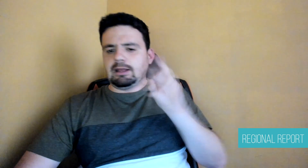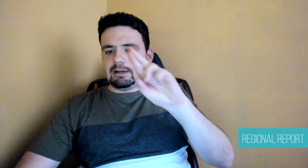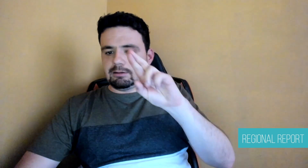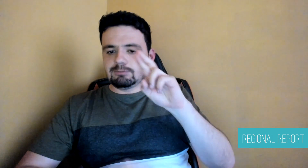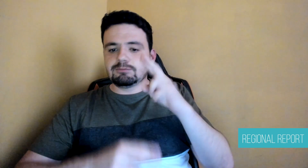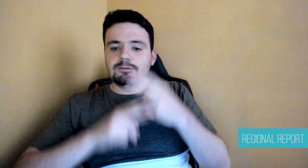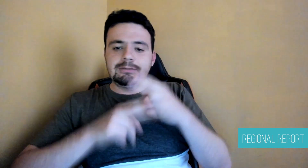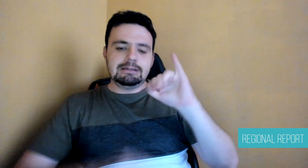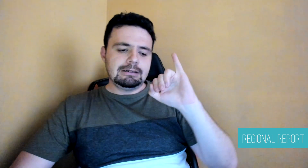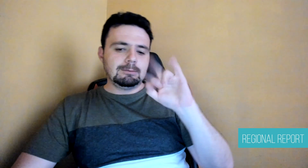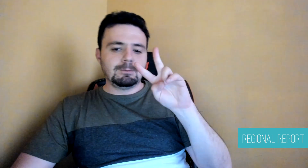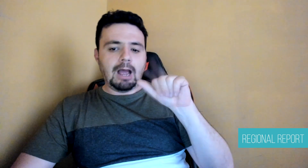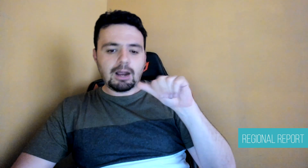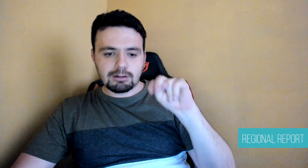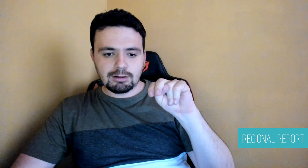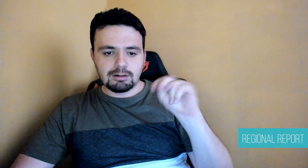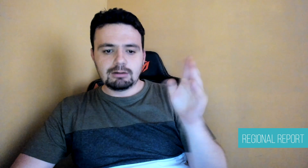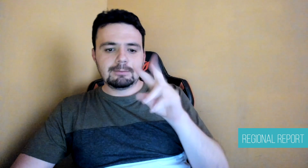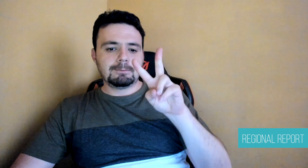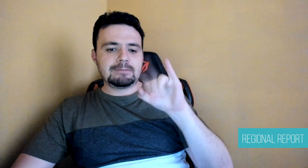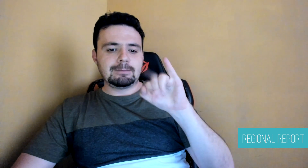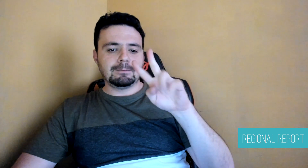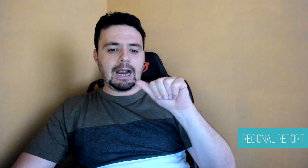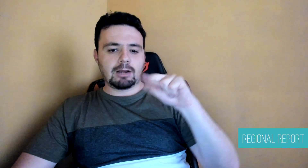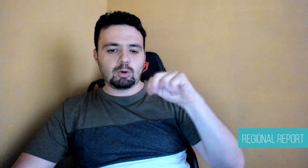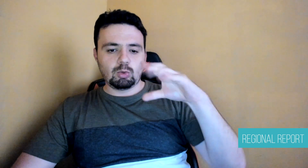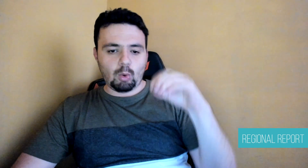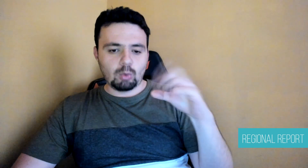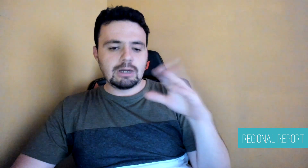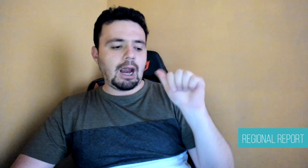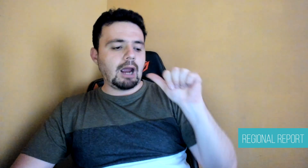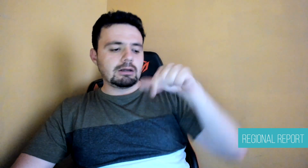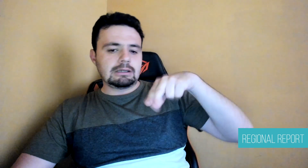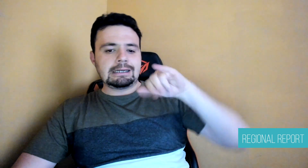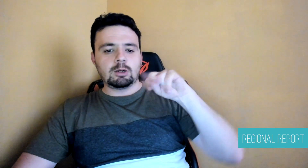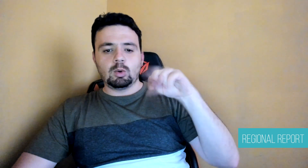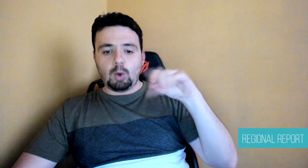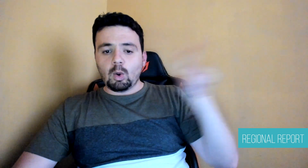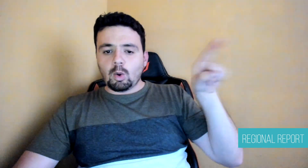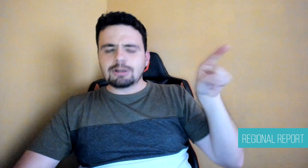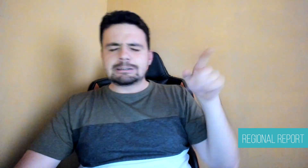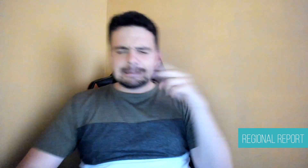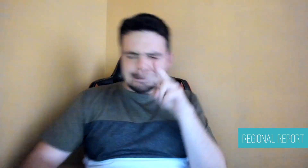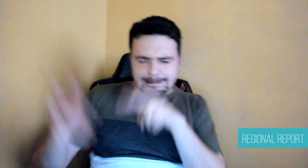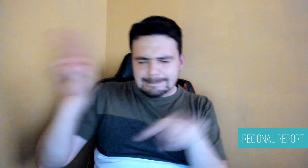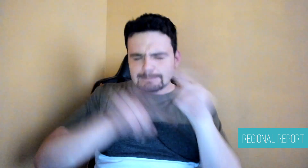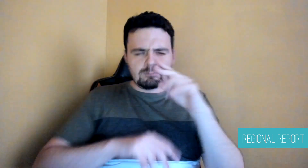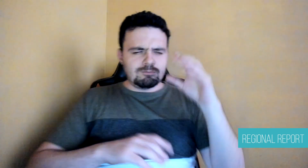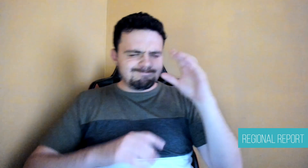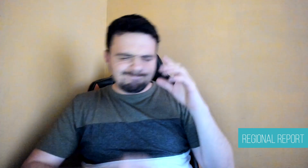a lot. With my advisor, Dr. Ivan Vivanco Aquino,